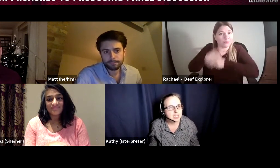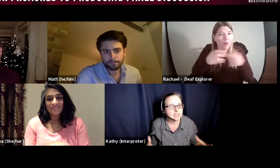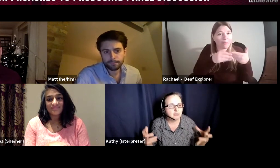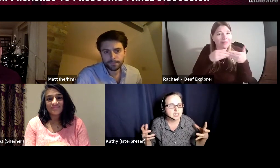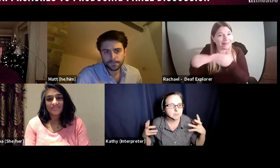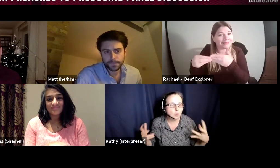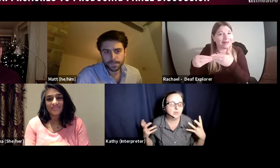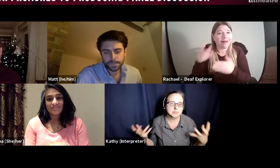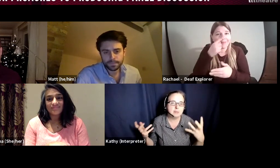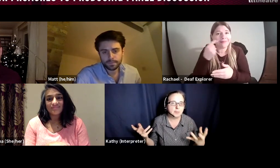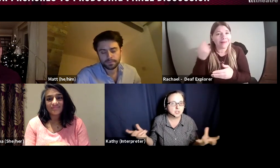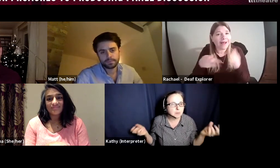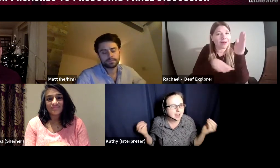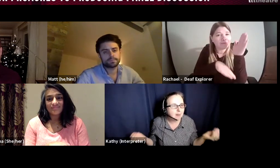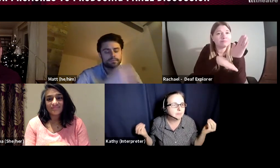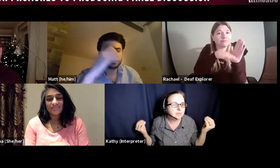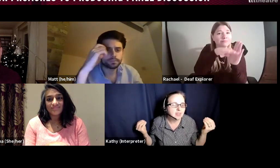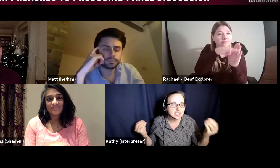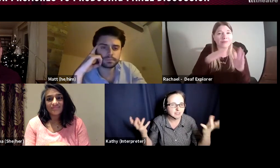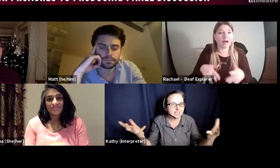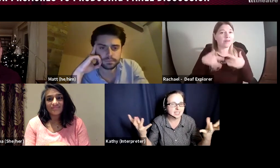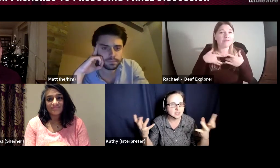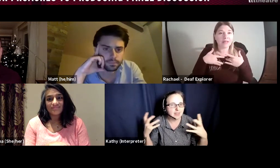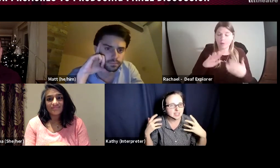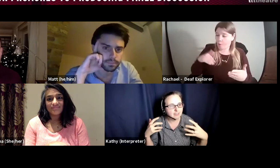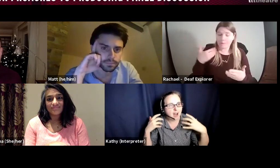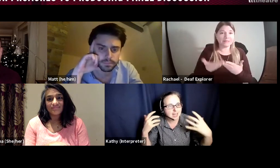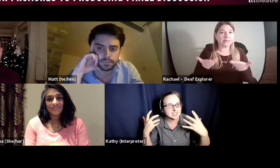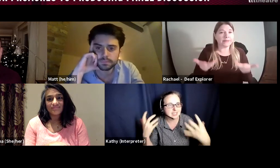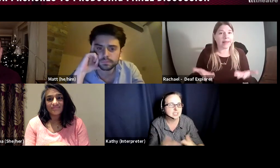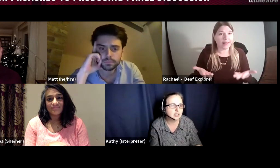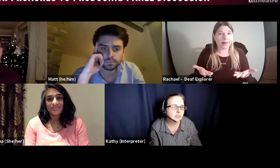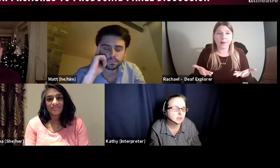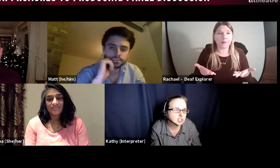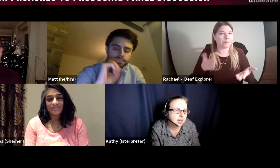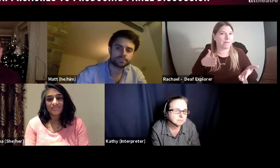to really support these people to become the deaf leaders and the deaf artist leaders of the future,